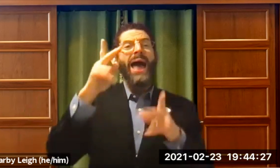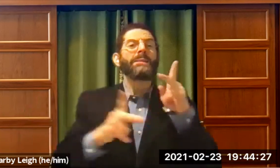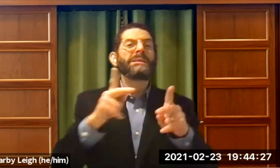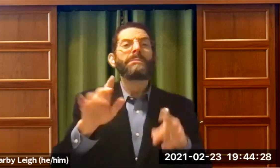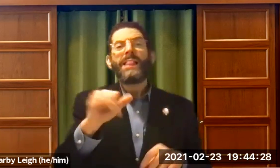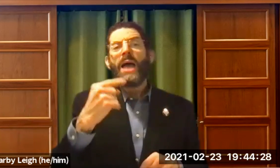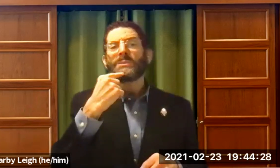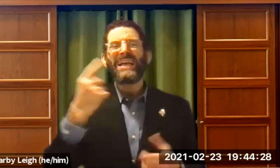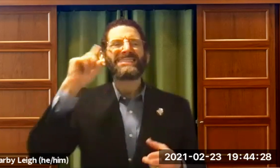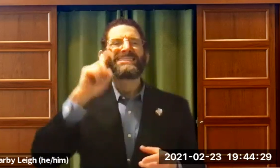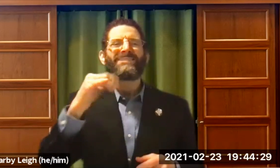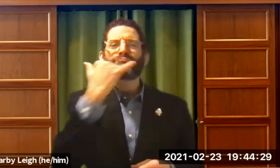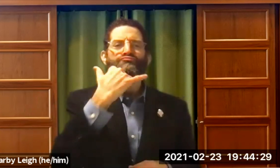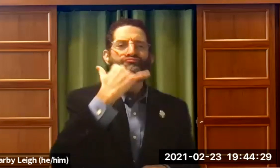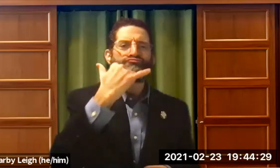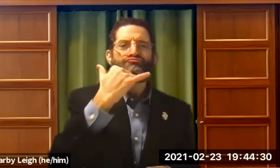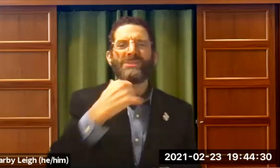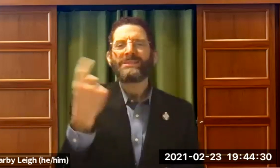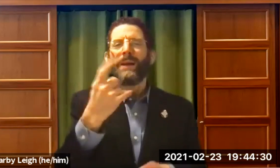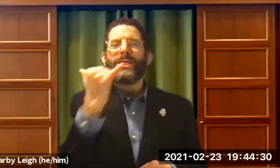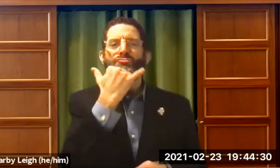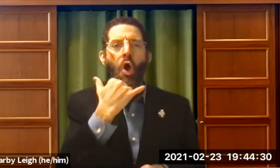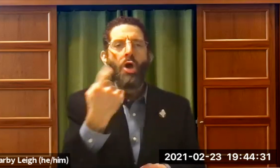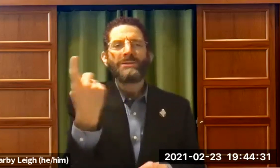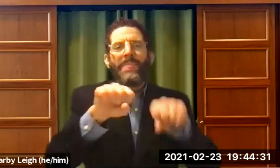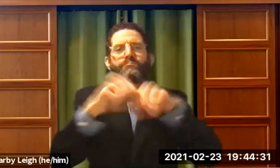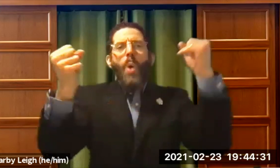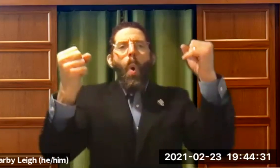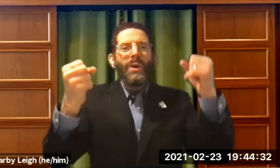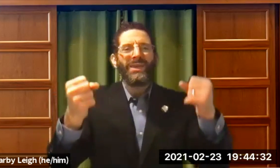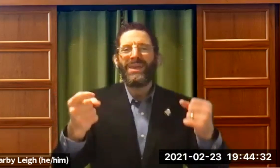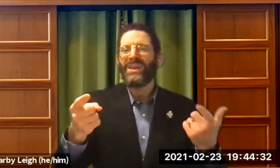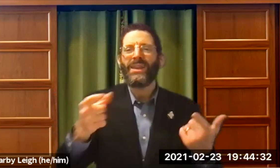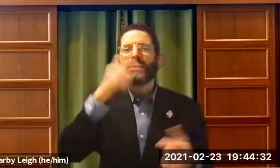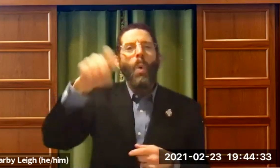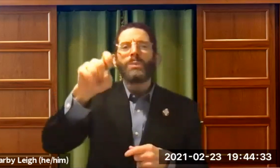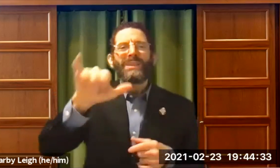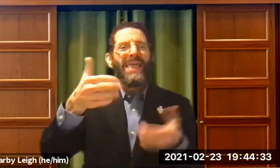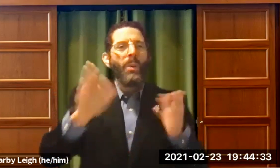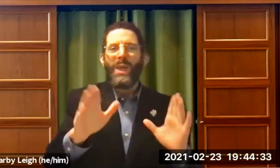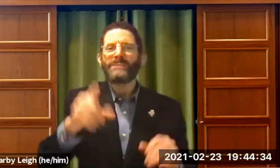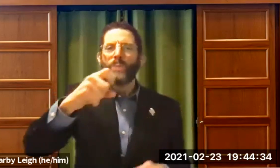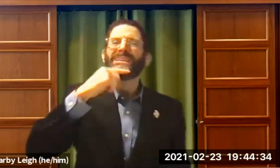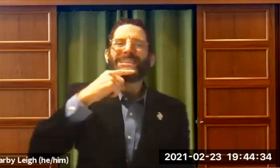us deaf. Some people might say being deaf is a mistake. There's something wrong. There's something broken.